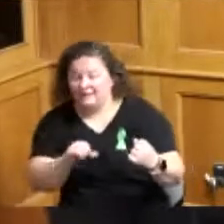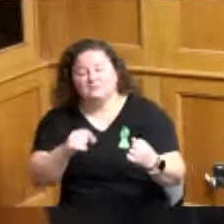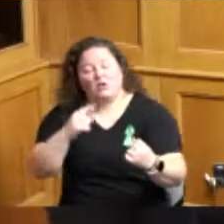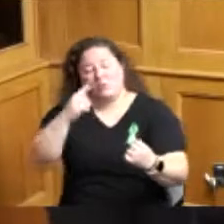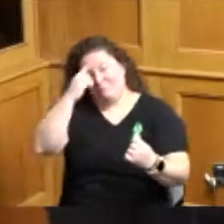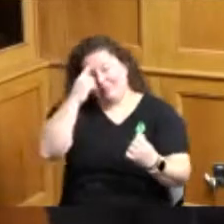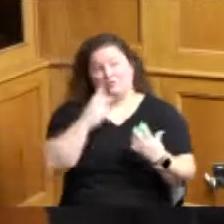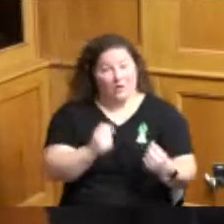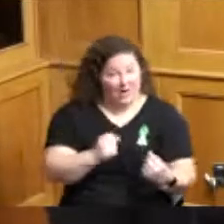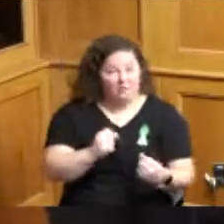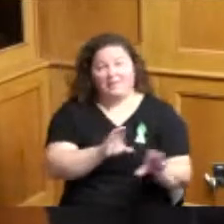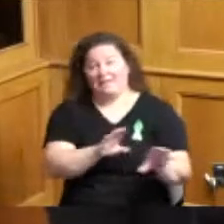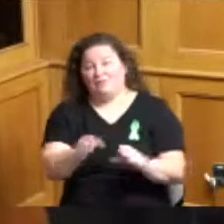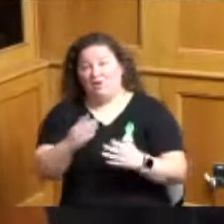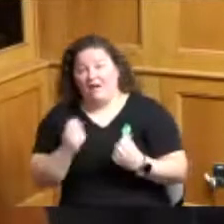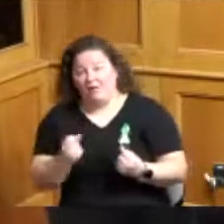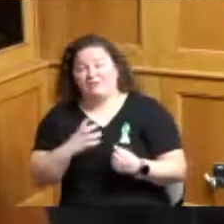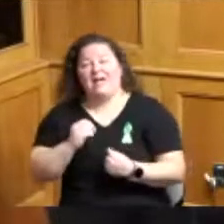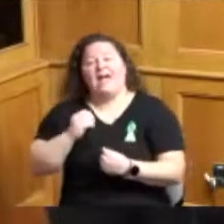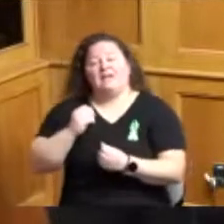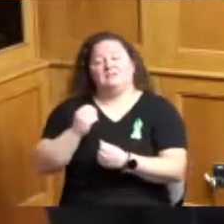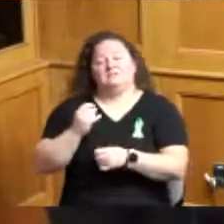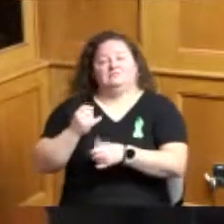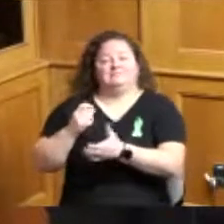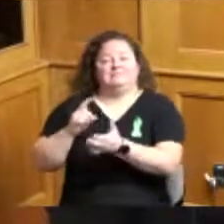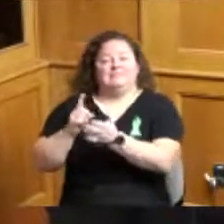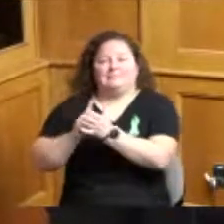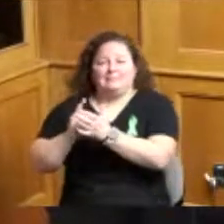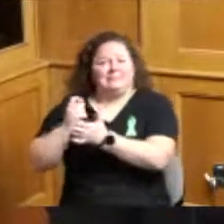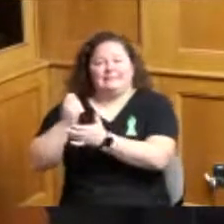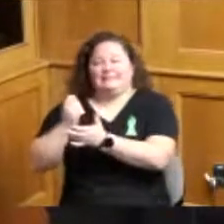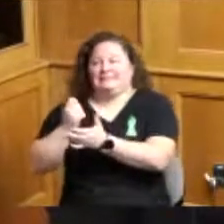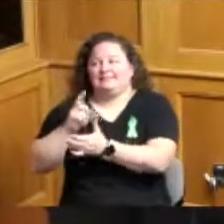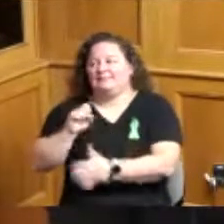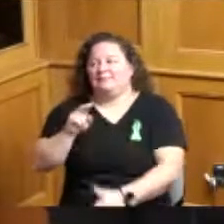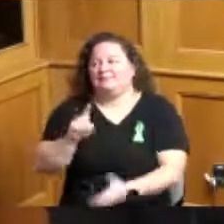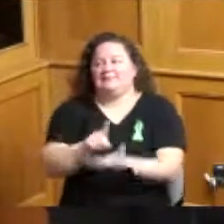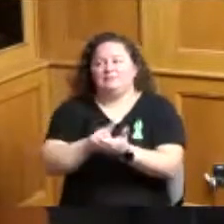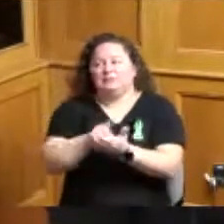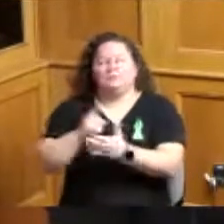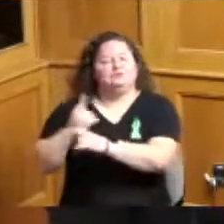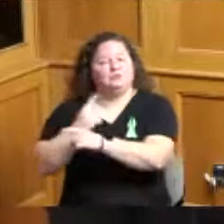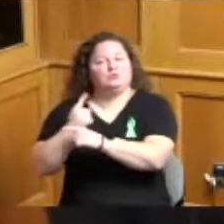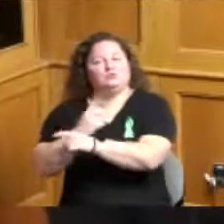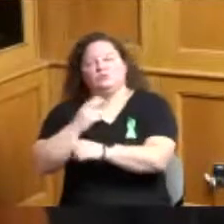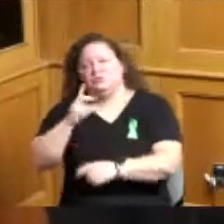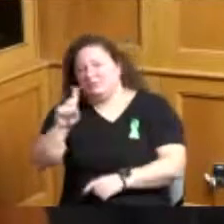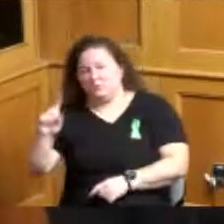health and substance use disorder funds most of them are going towards helping to remove stigma